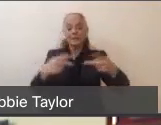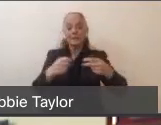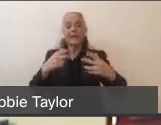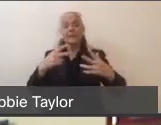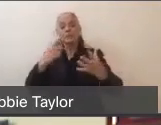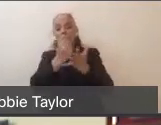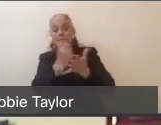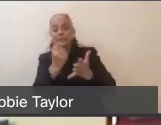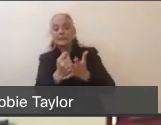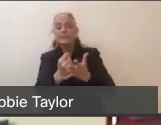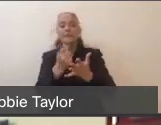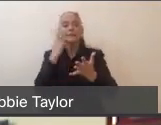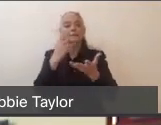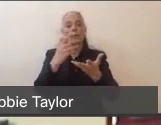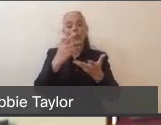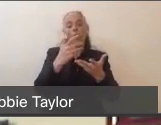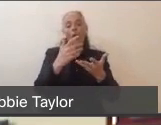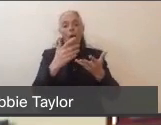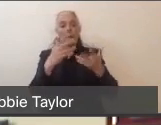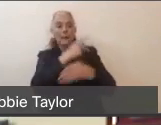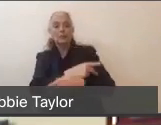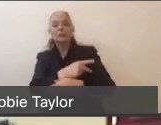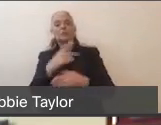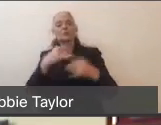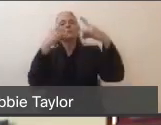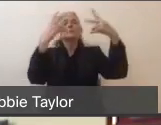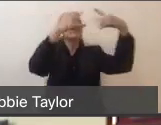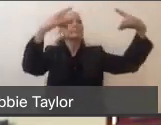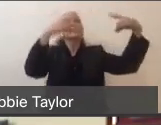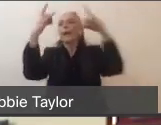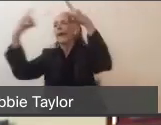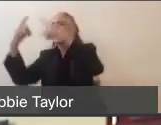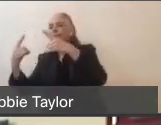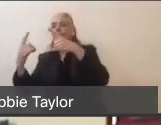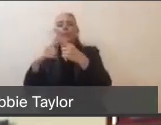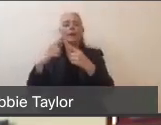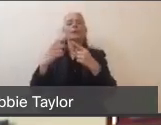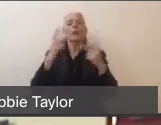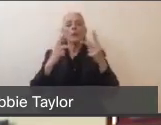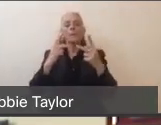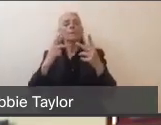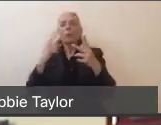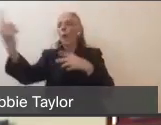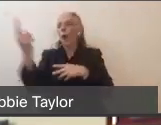that can help triage patients as they come in and decide which way we need to send them. And then, as you've been seeing in the news